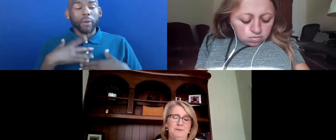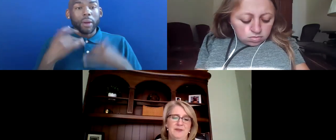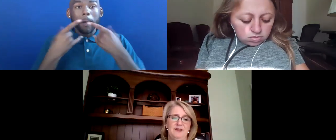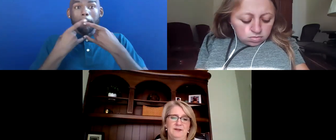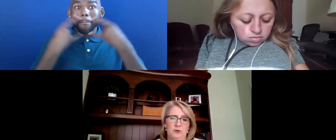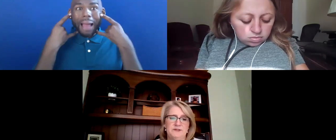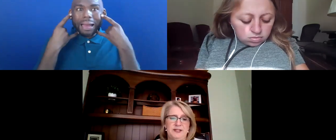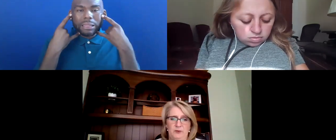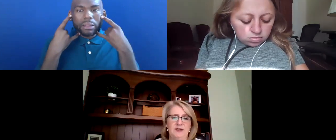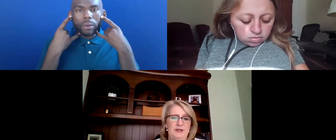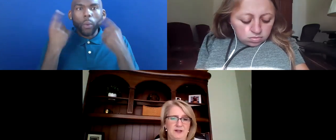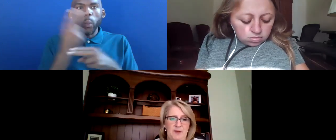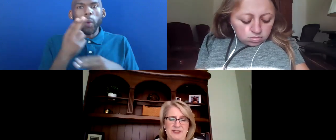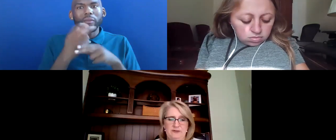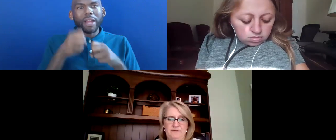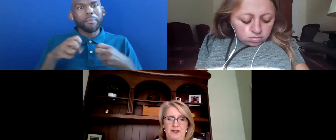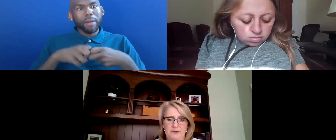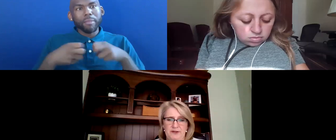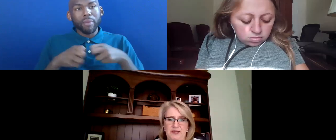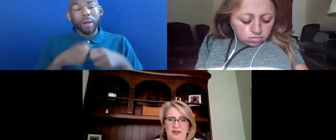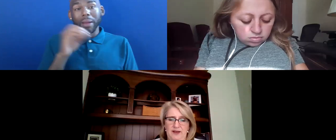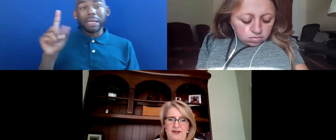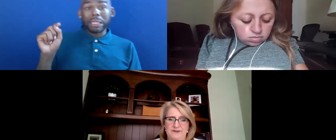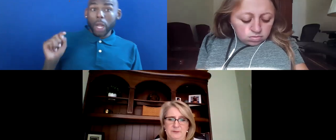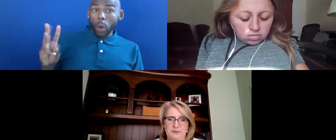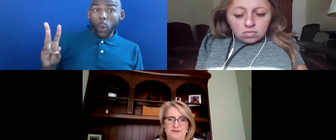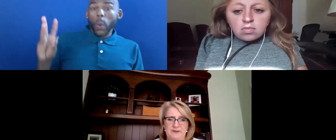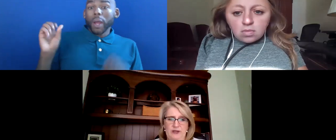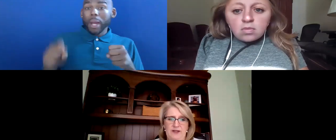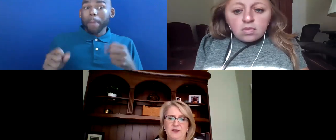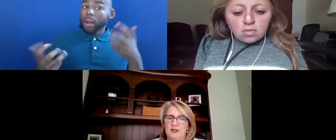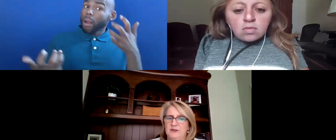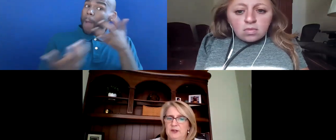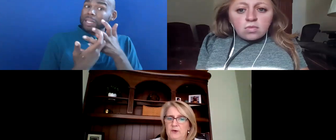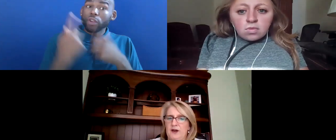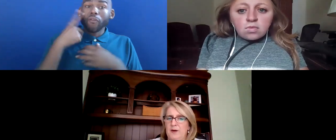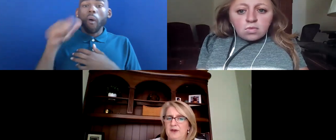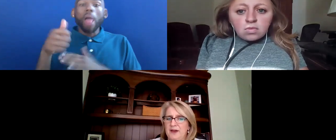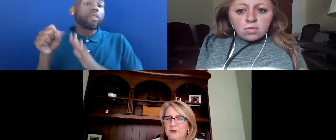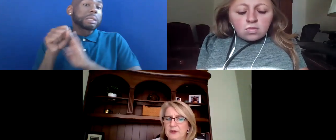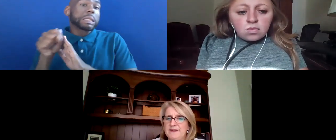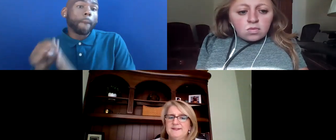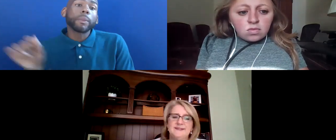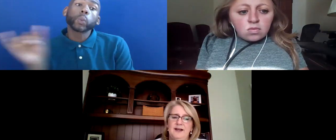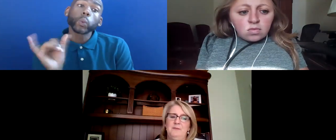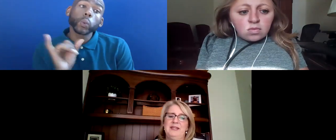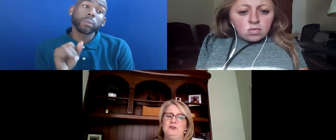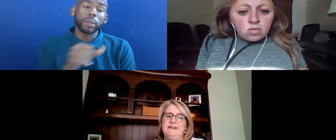OF COURSE, TELEWORK CAN BE AN ACCOMMODATION FOR OTHER SYMPTOMS, AS WELL OTHER REQUESTS, MIGHT ADDRESS